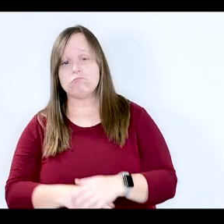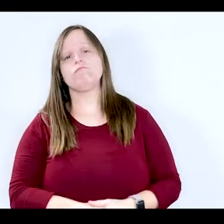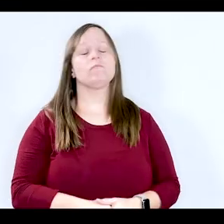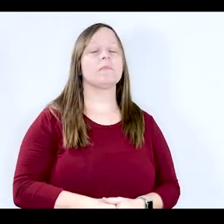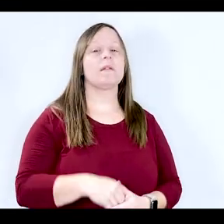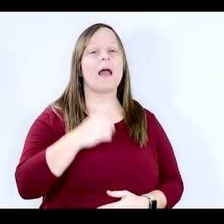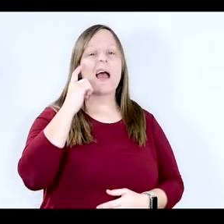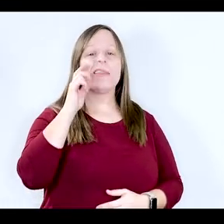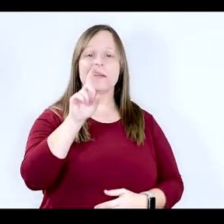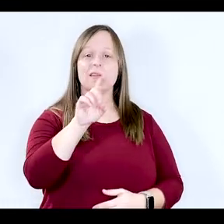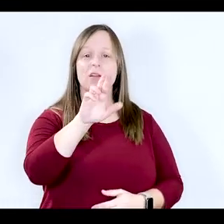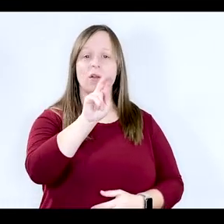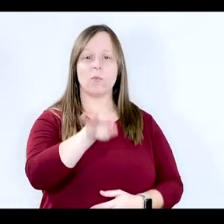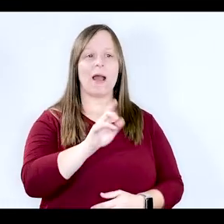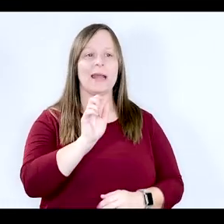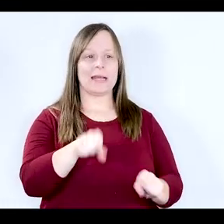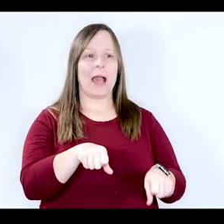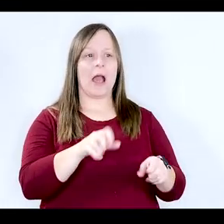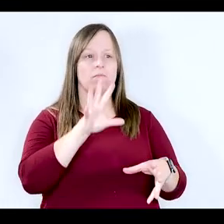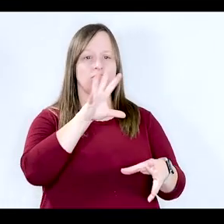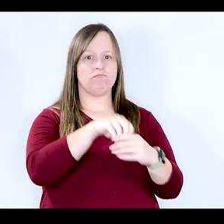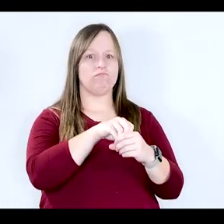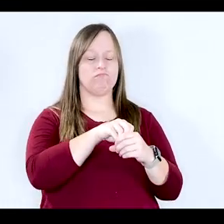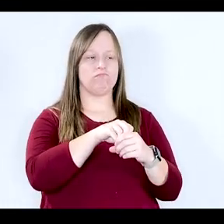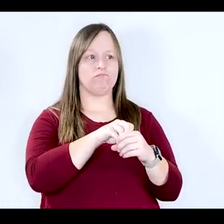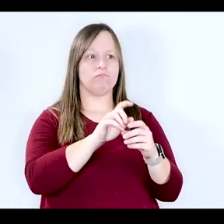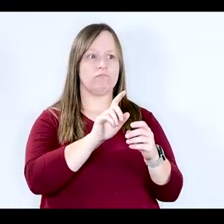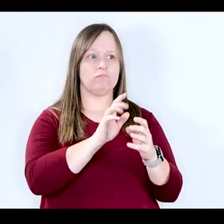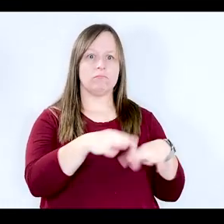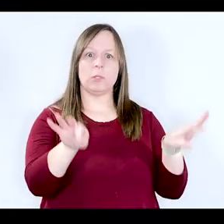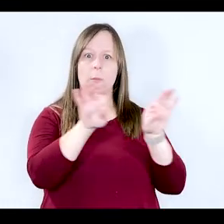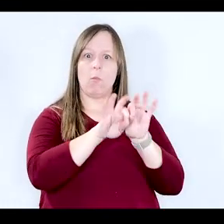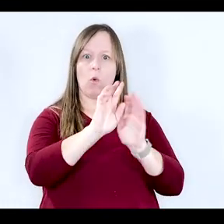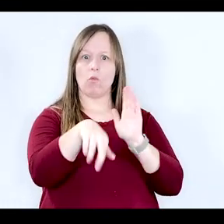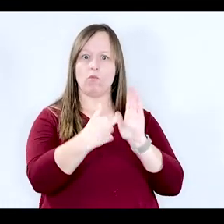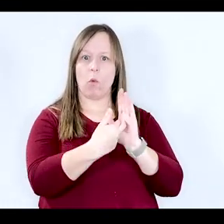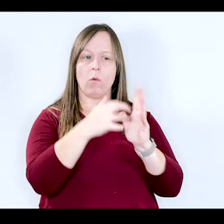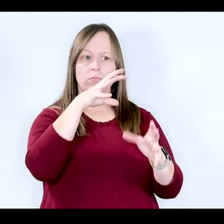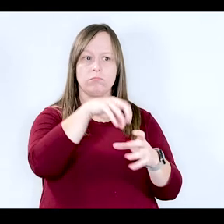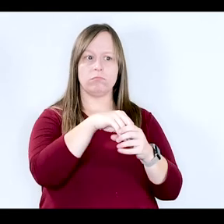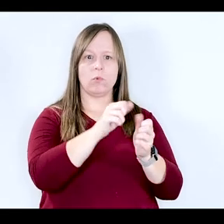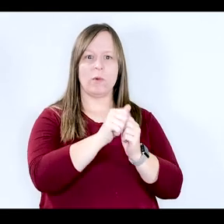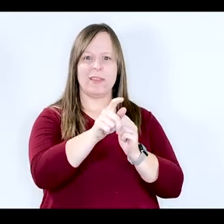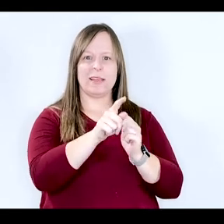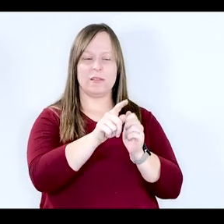I think DRNY can play a really significant role in working with these